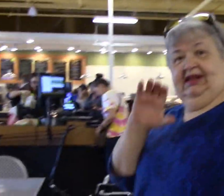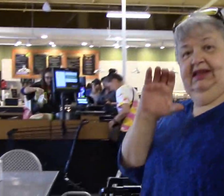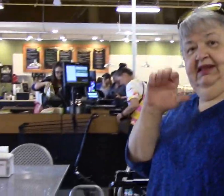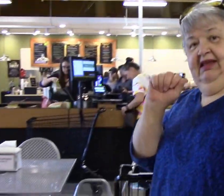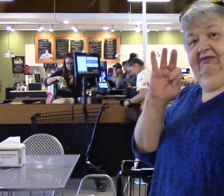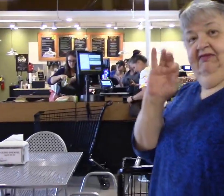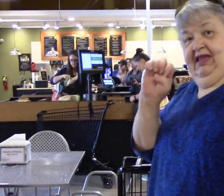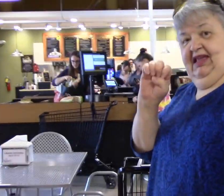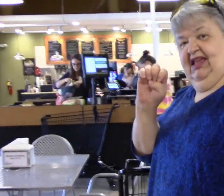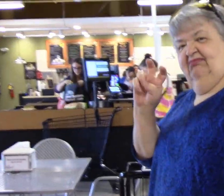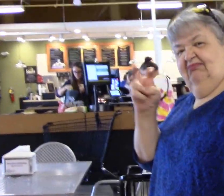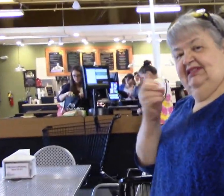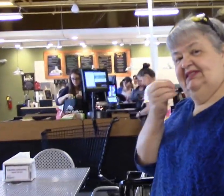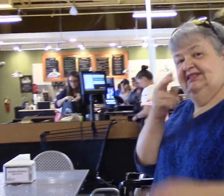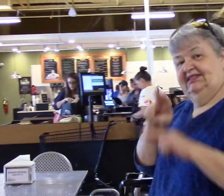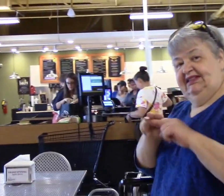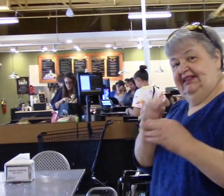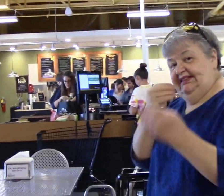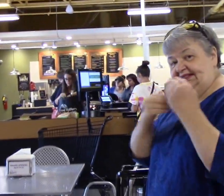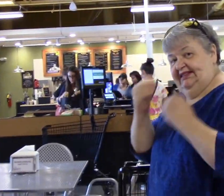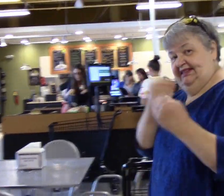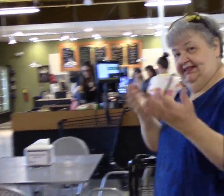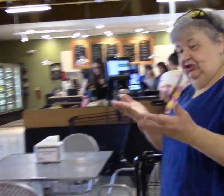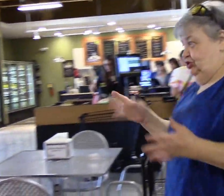Cafe-sitting area where you can sit and eat here.